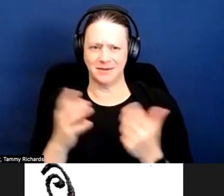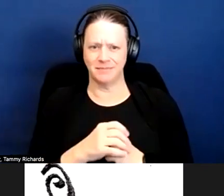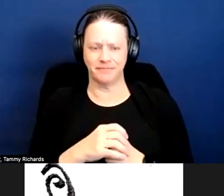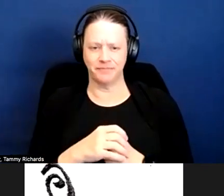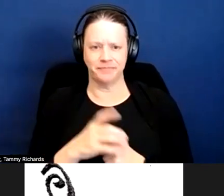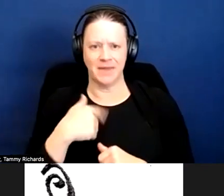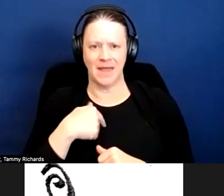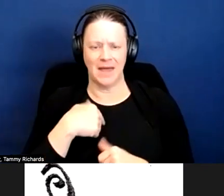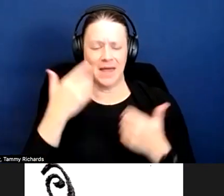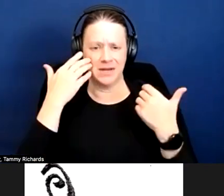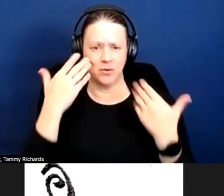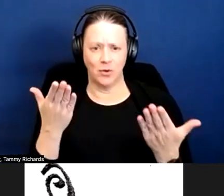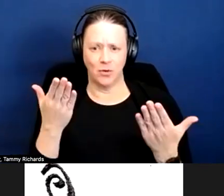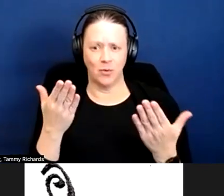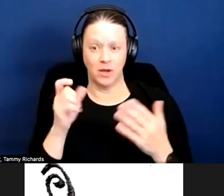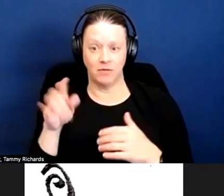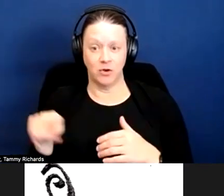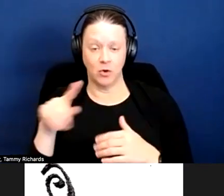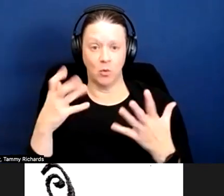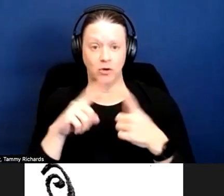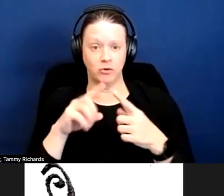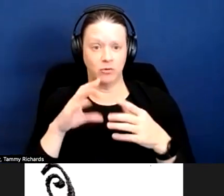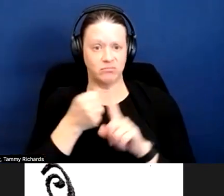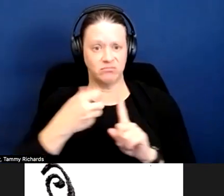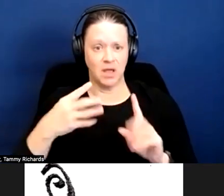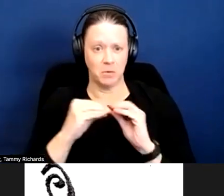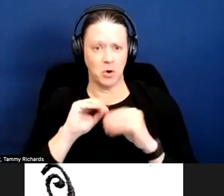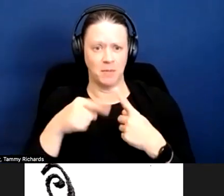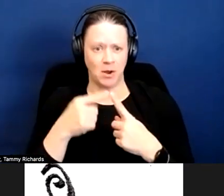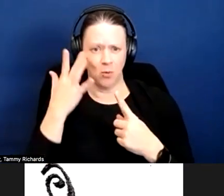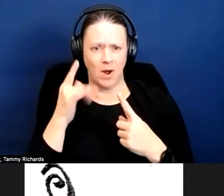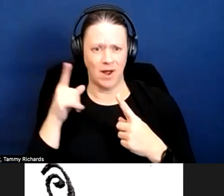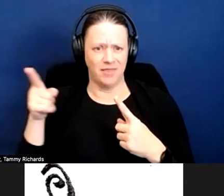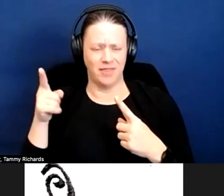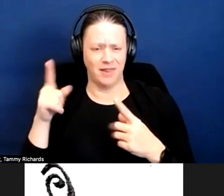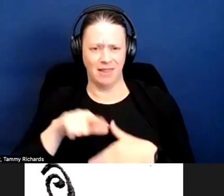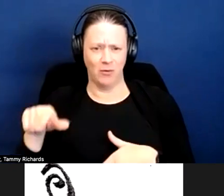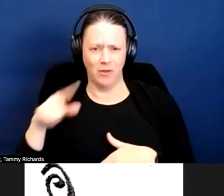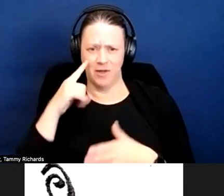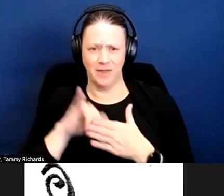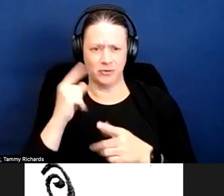I don't know... I don't know if you want to say more about why they thought that was an appropriate question?